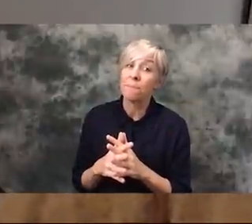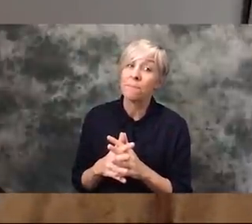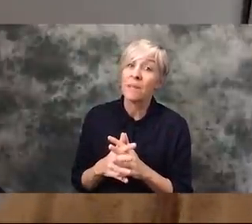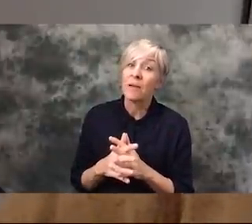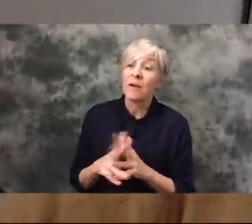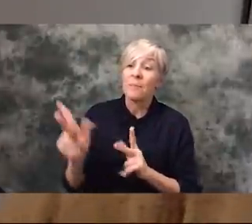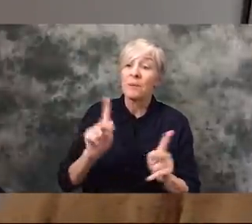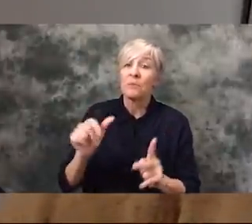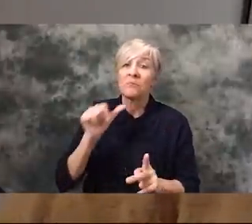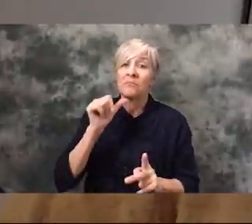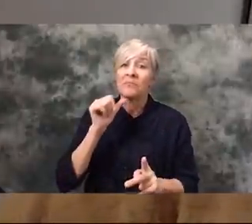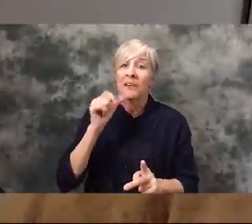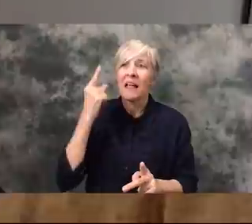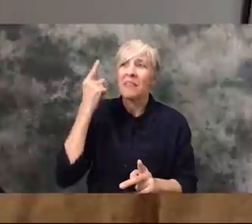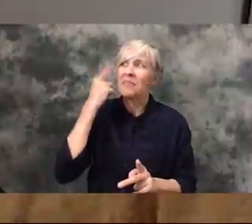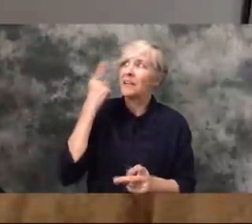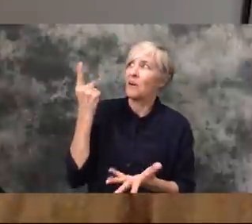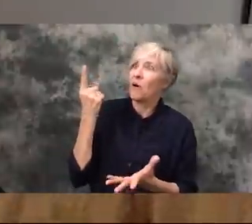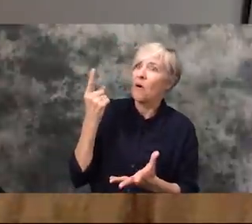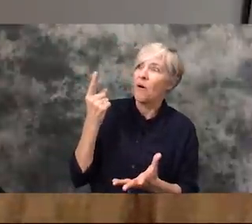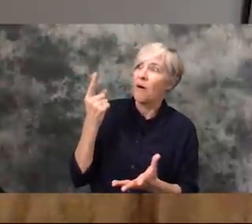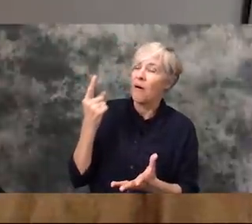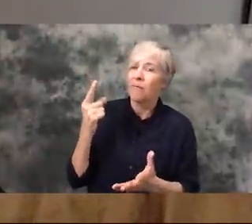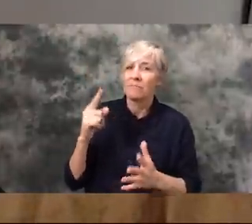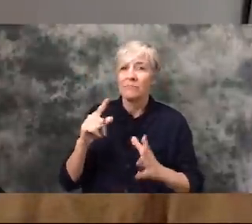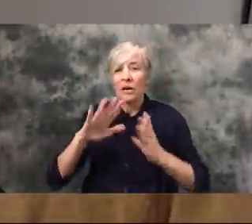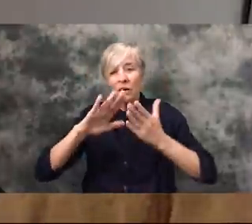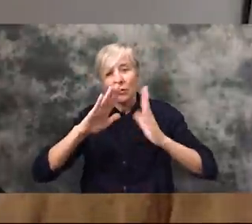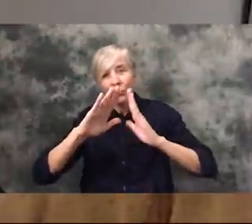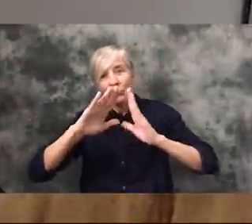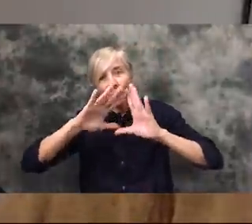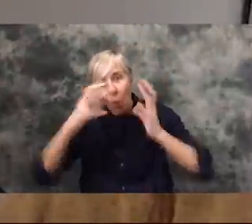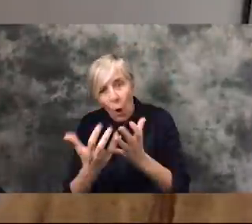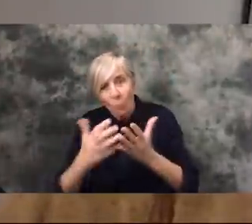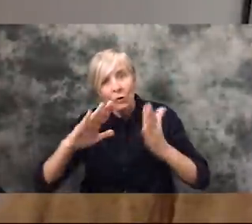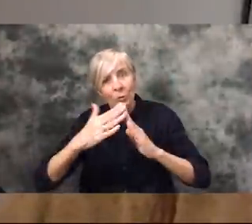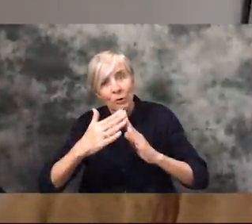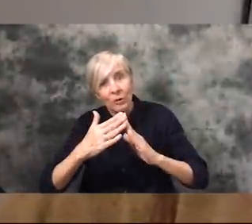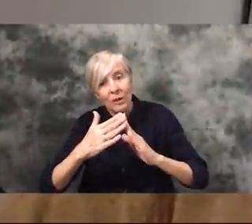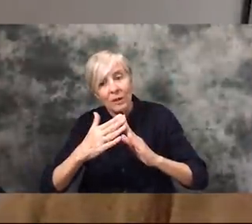are a part of a global community, until they realize hey wait every single